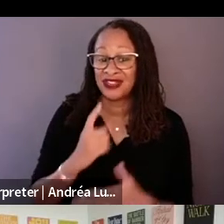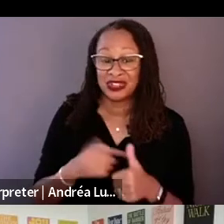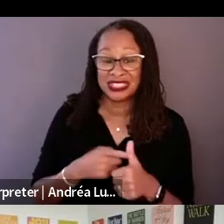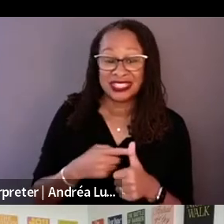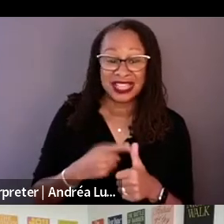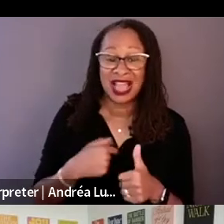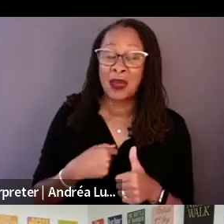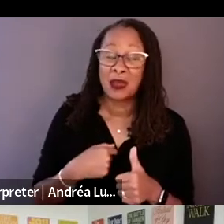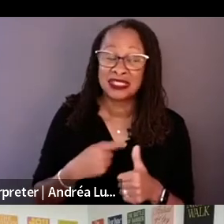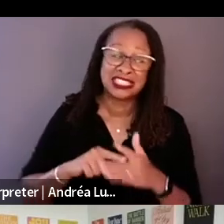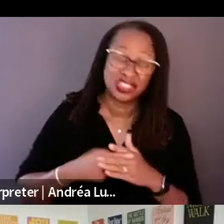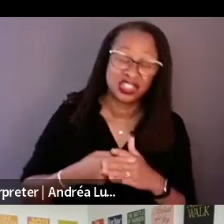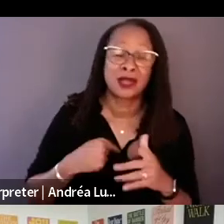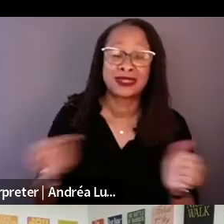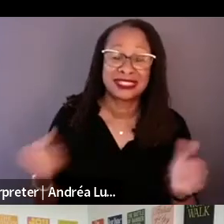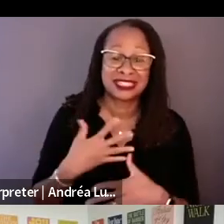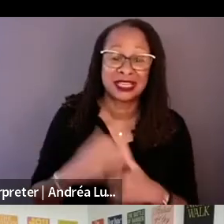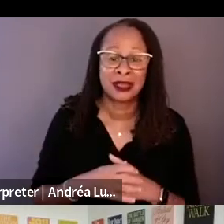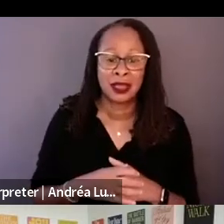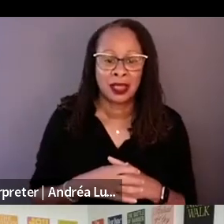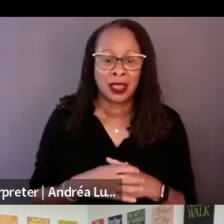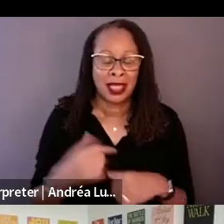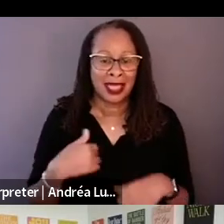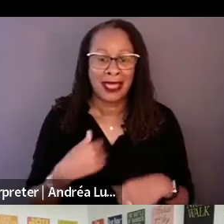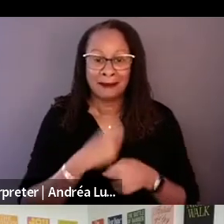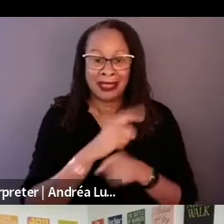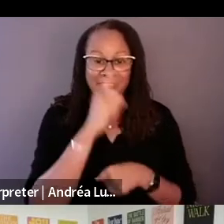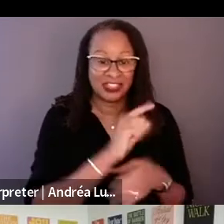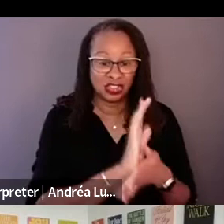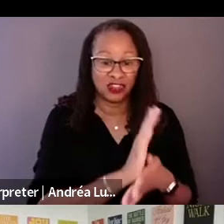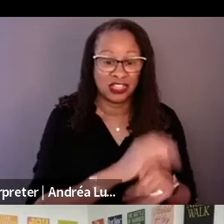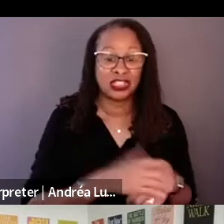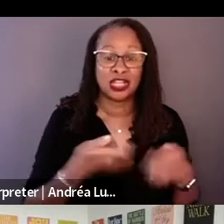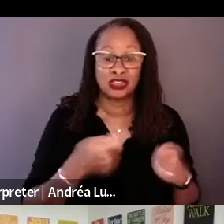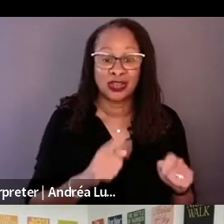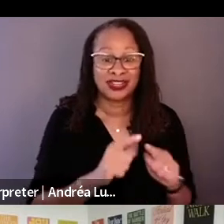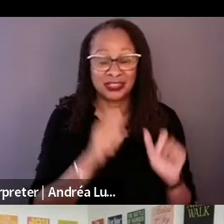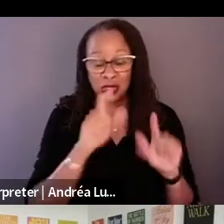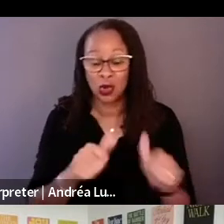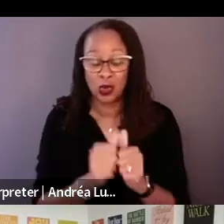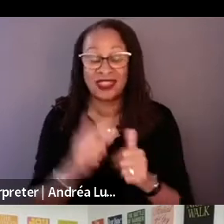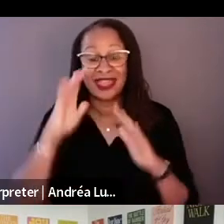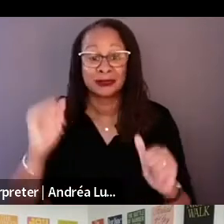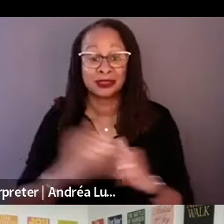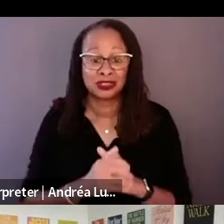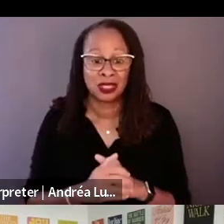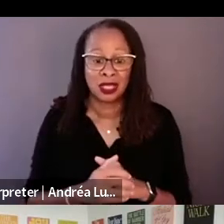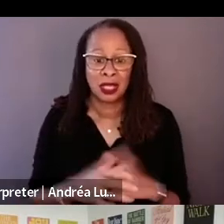I was like wait a second. I tried not to go with expectations, but I was wondering where the movie was going to find itself.